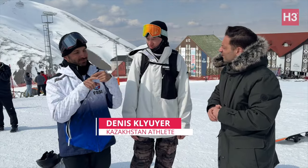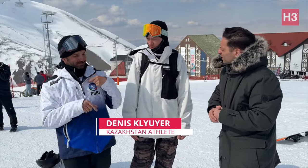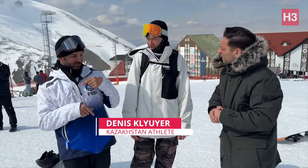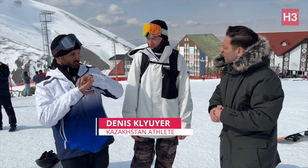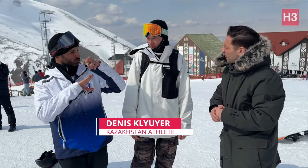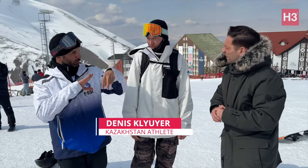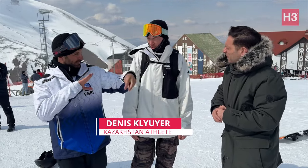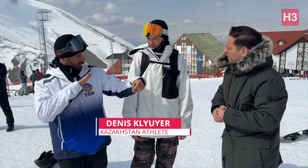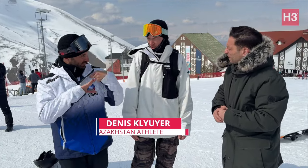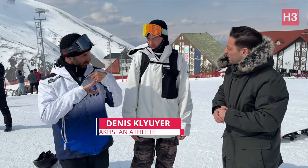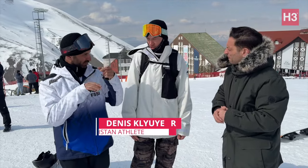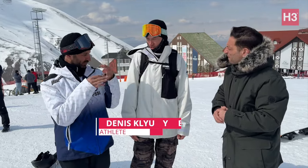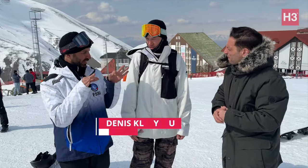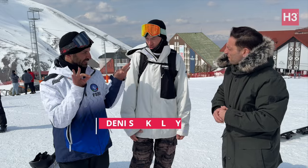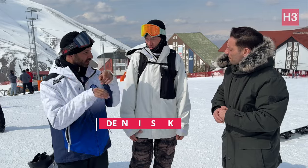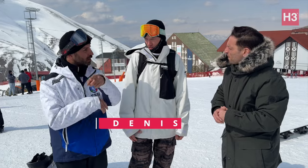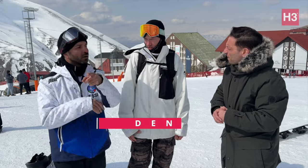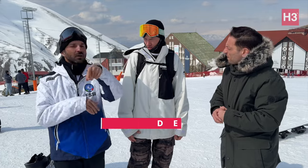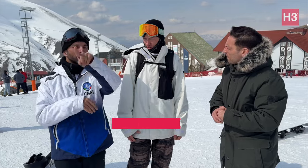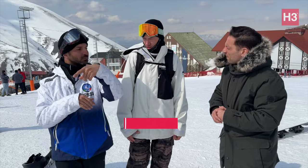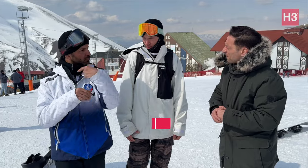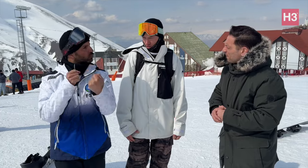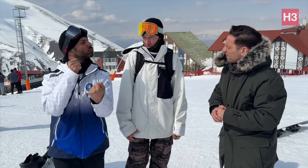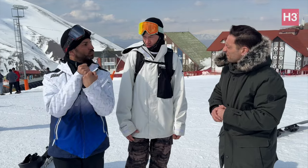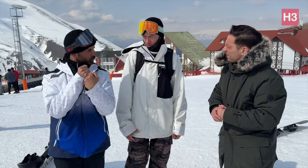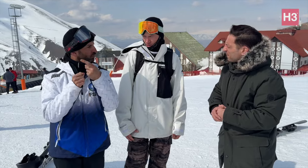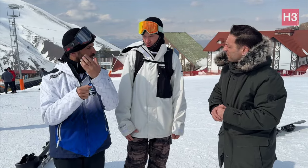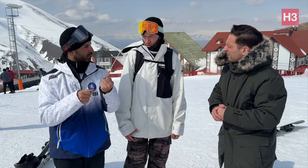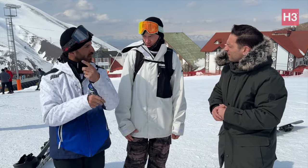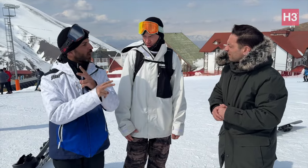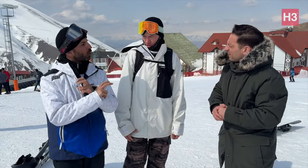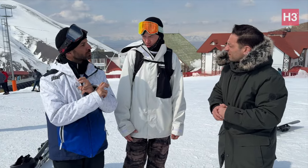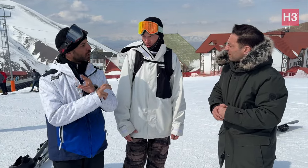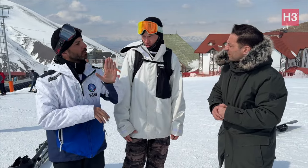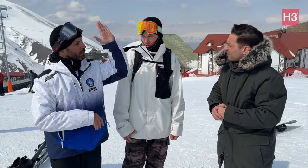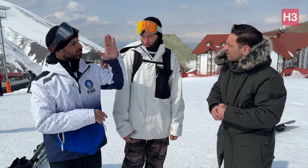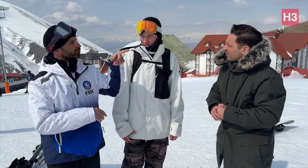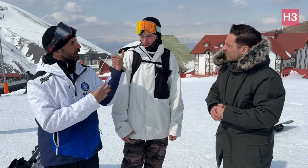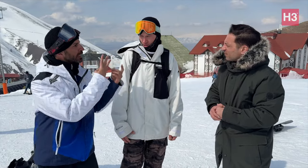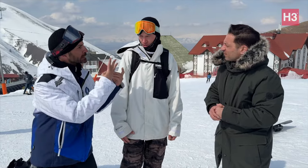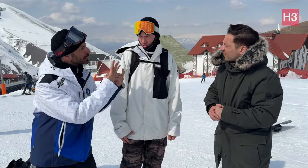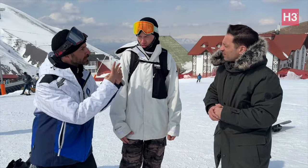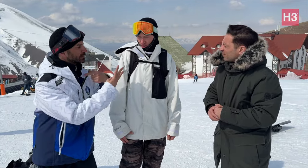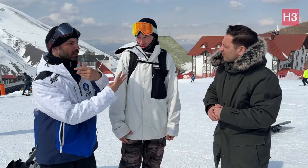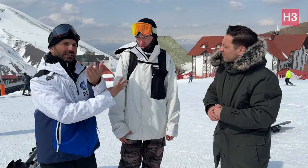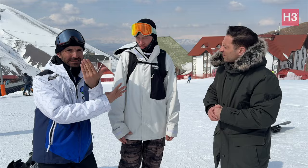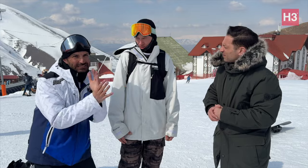The slopestyle event originally had four countries to participate and Austria offered to step in to particpate as a fifth country.